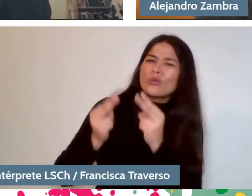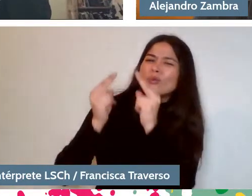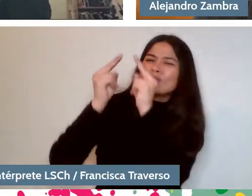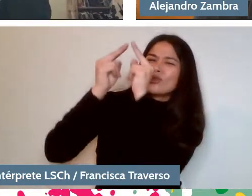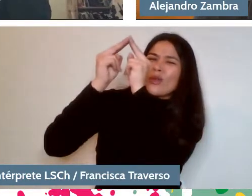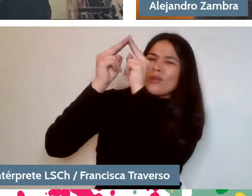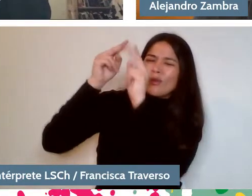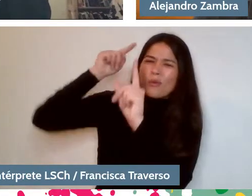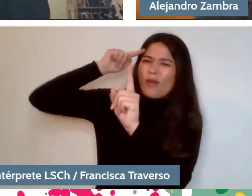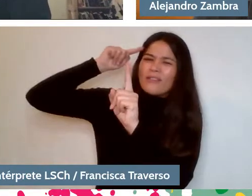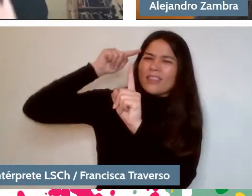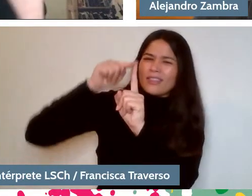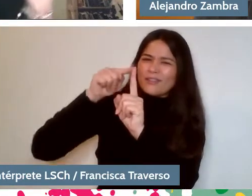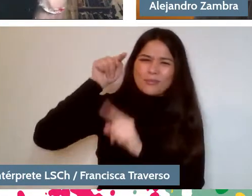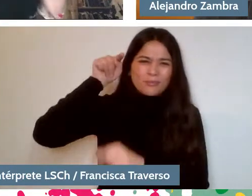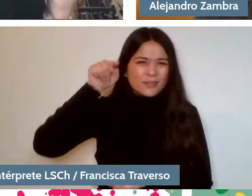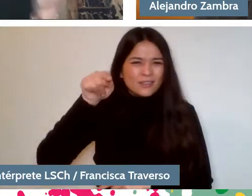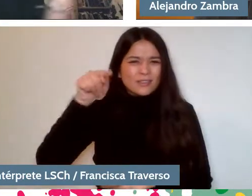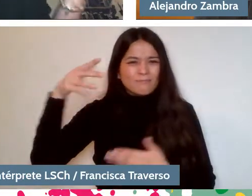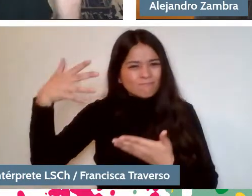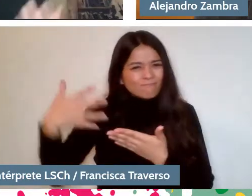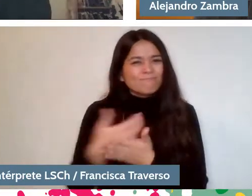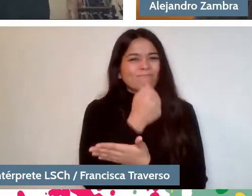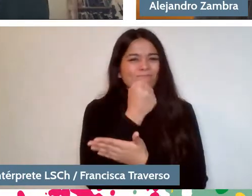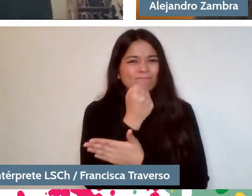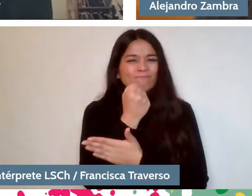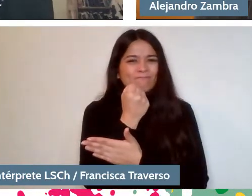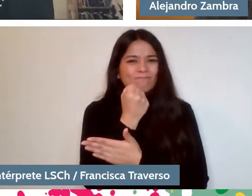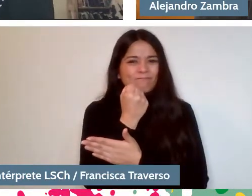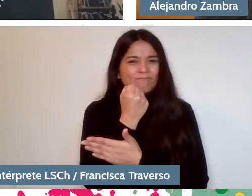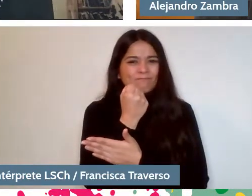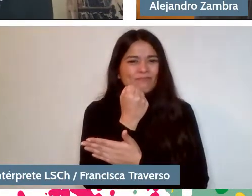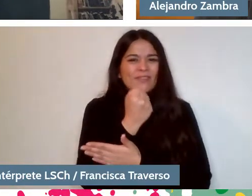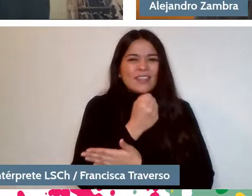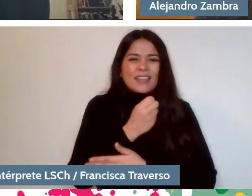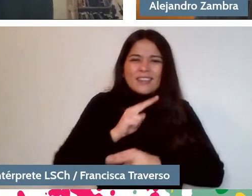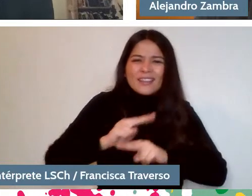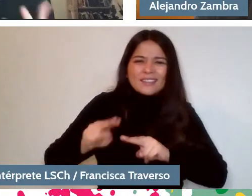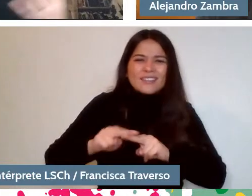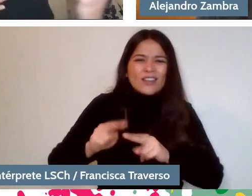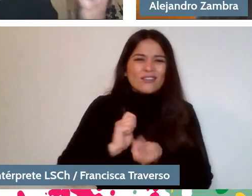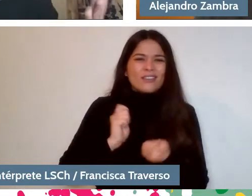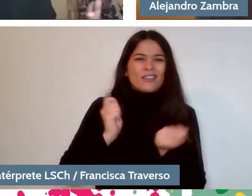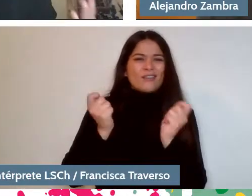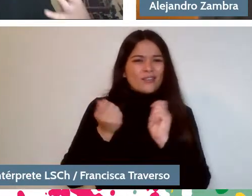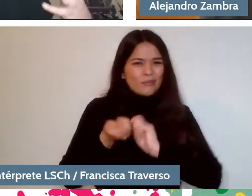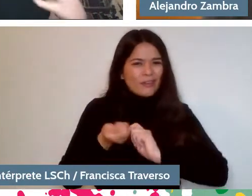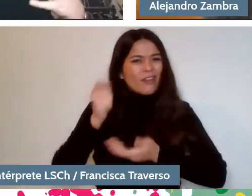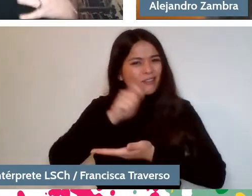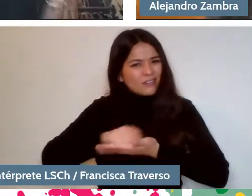of reading that made you a writer? If there are such readings